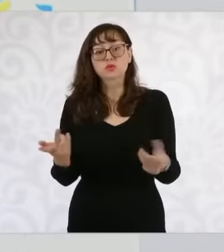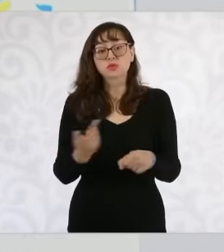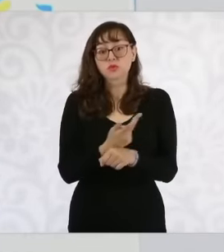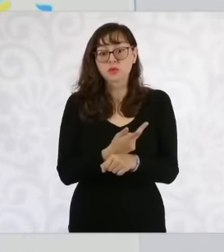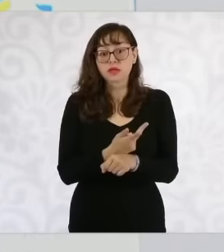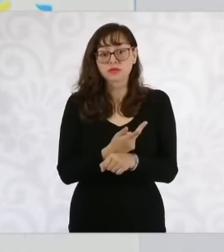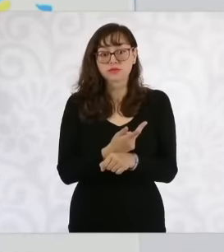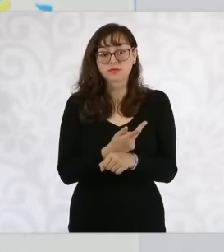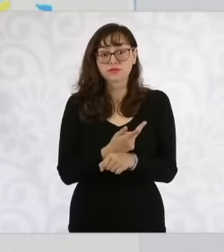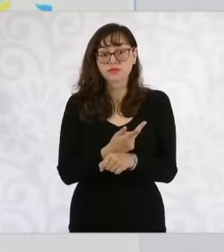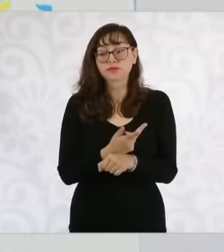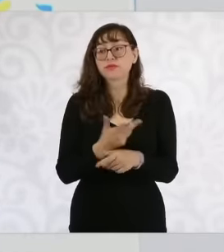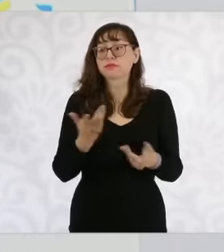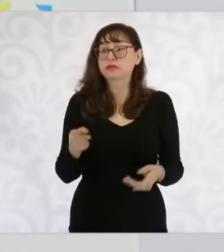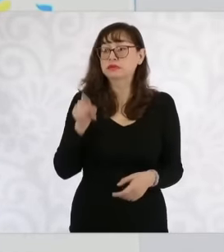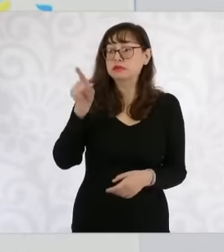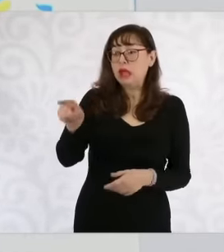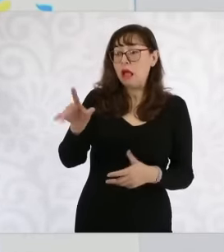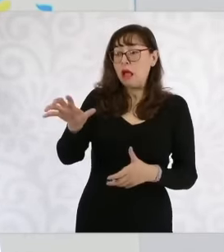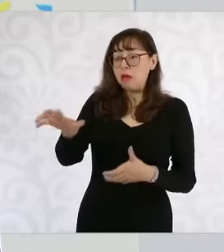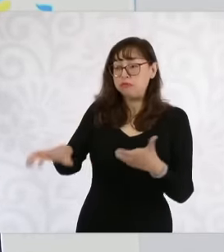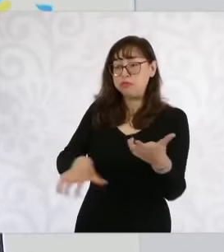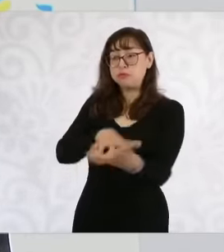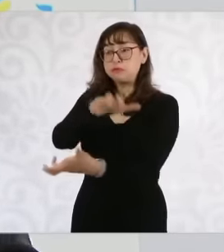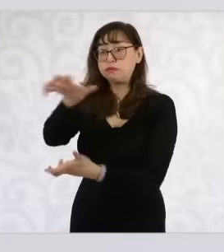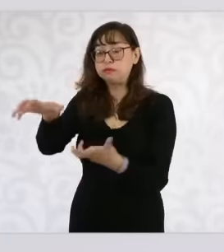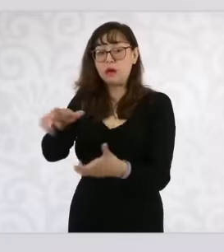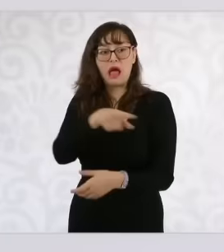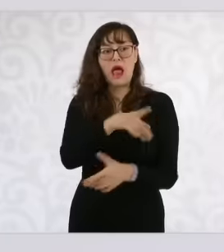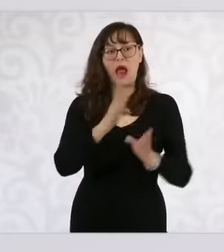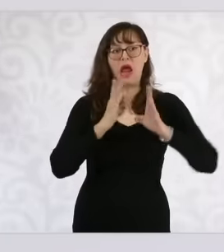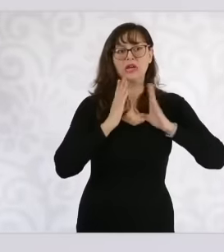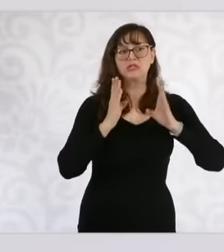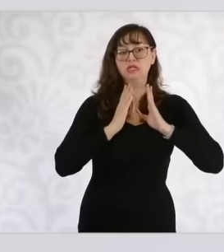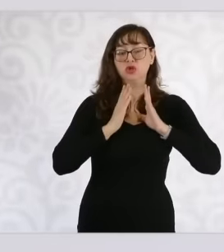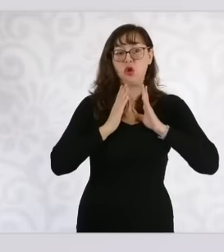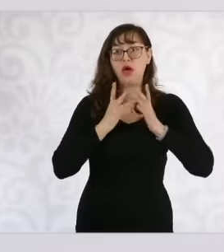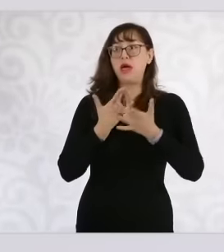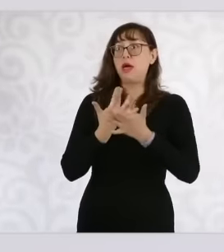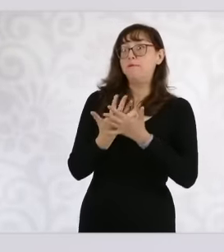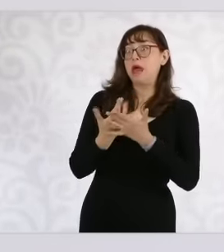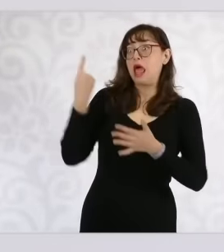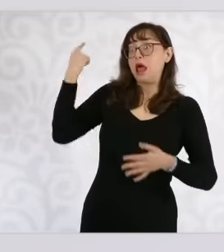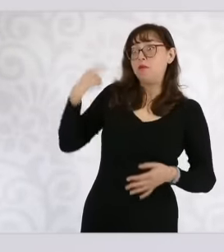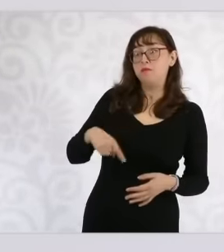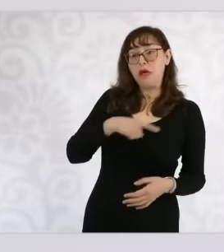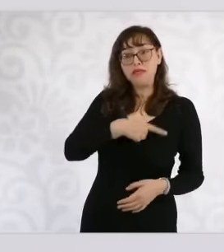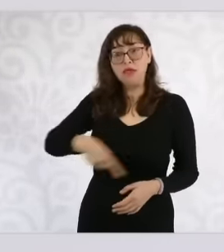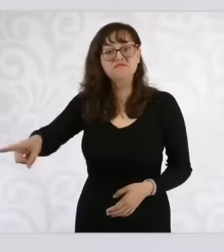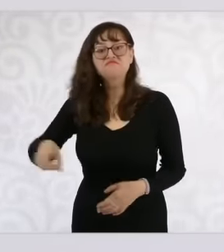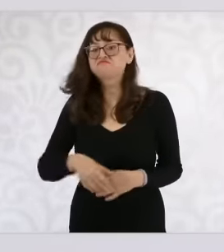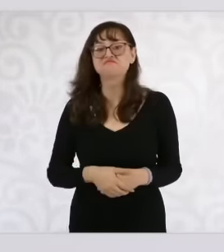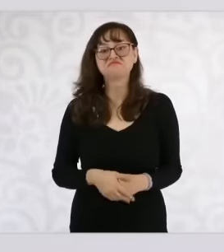a higher order to intervene. They are prepared so that in an emergency situation